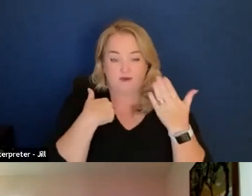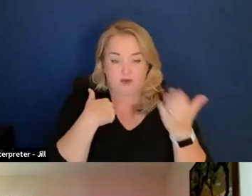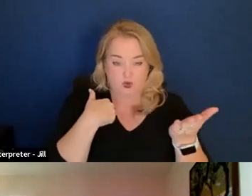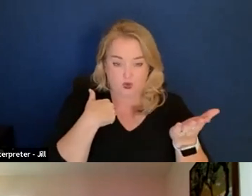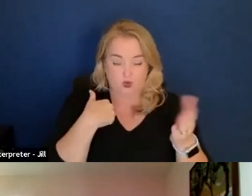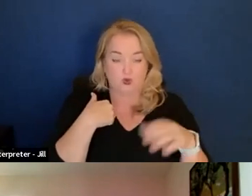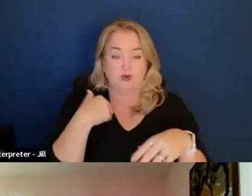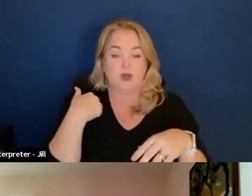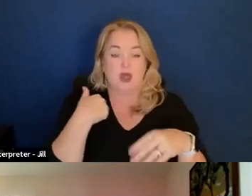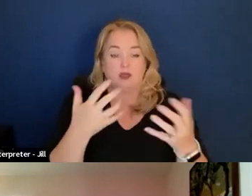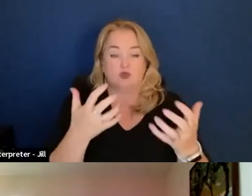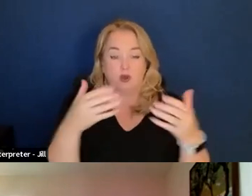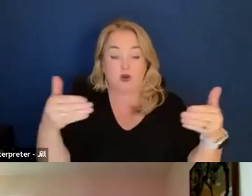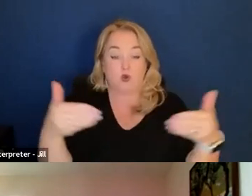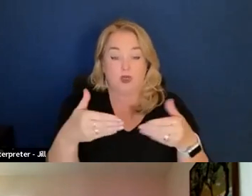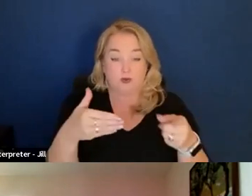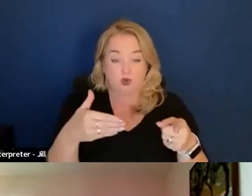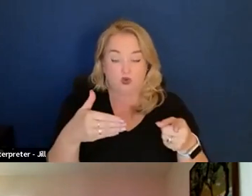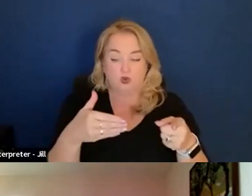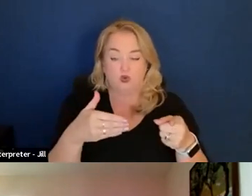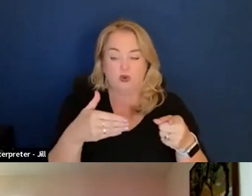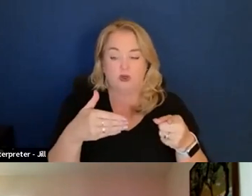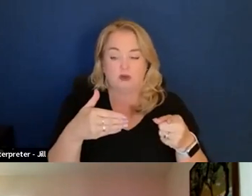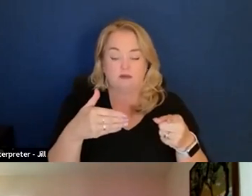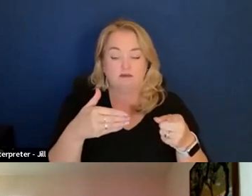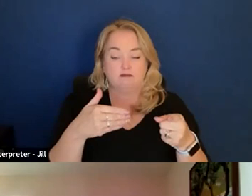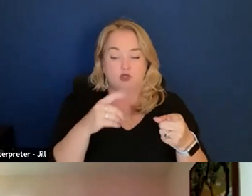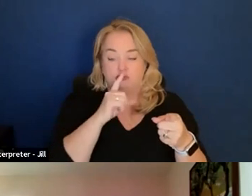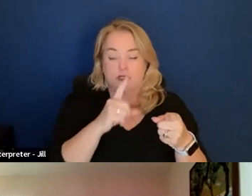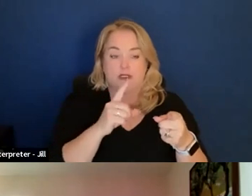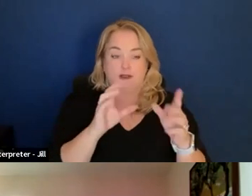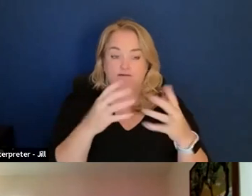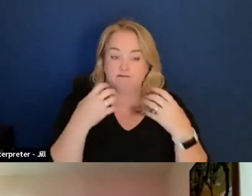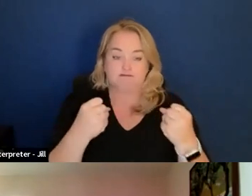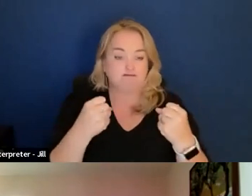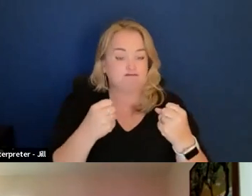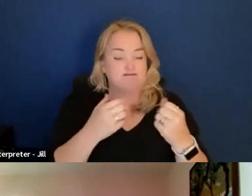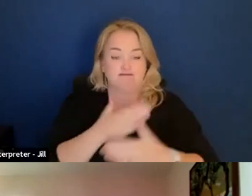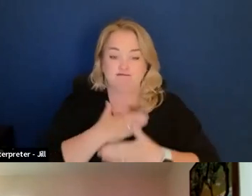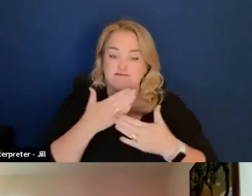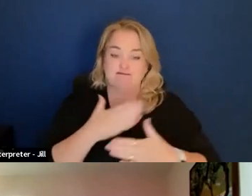And I just want to welcome you and express my strong pleasure that you are here and able